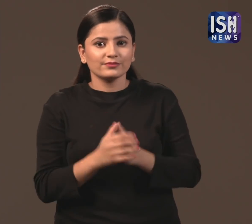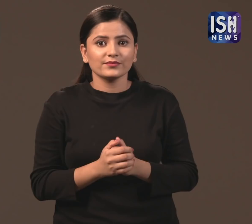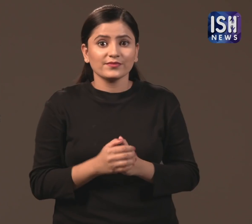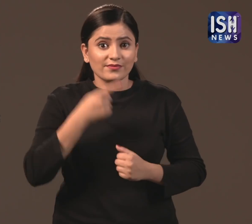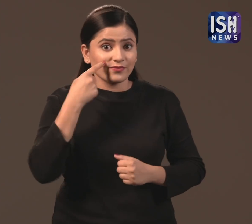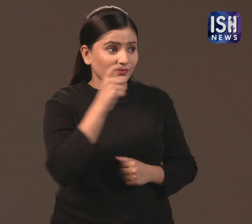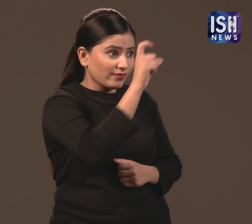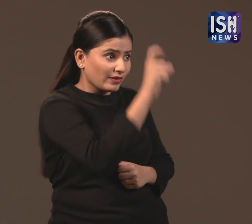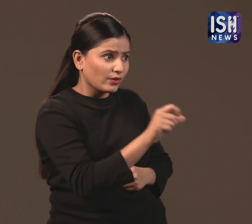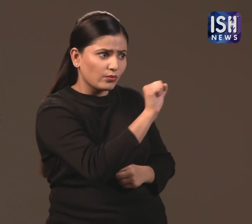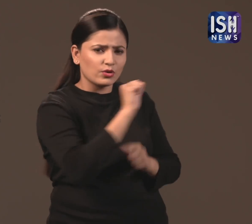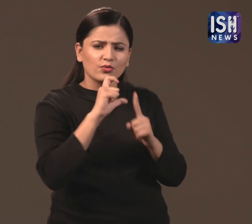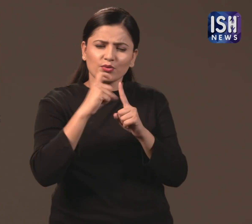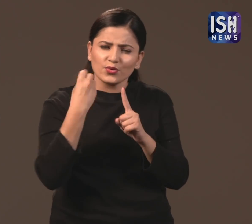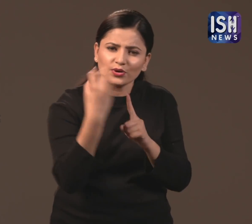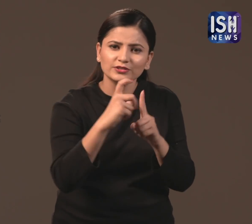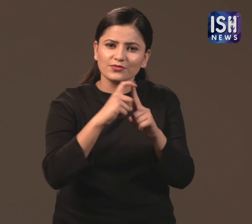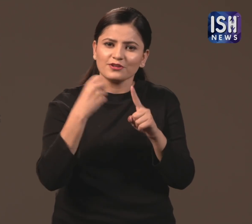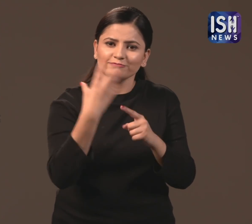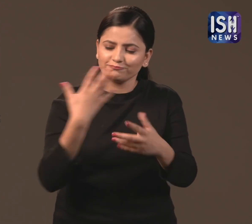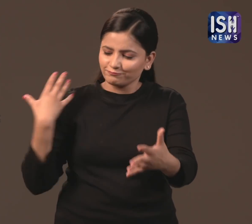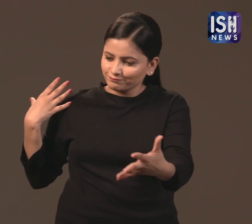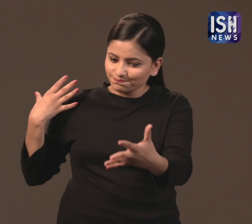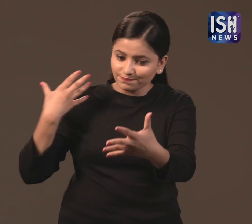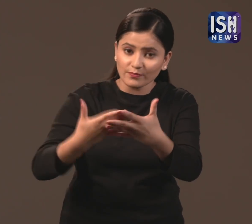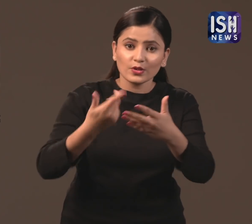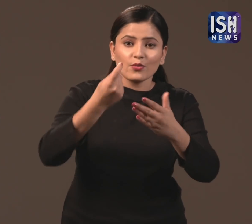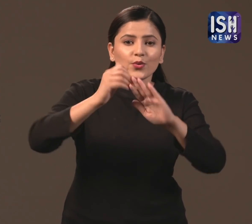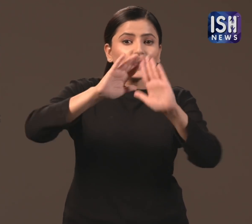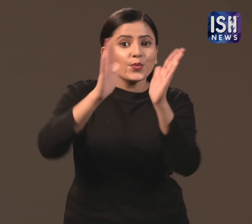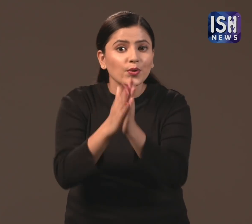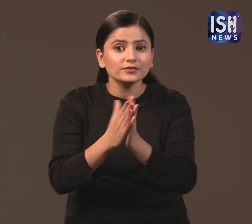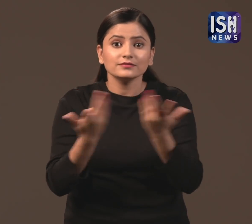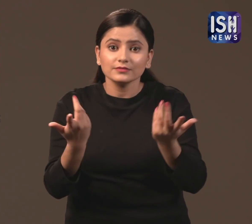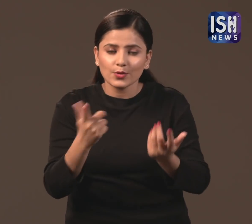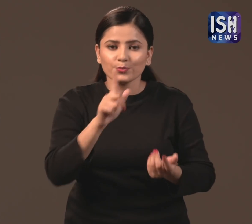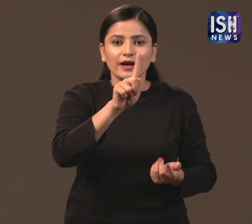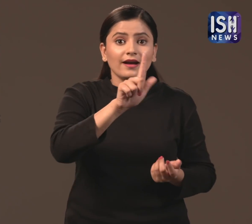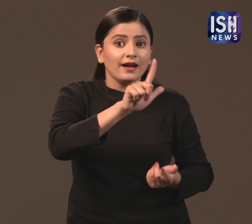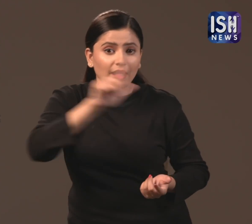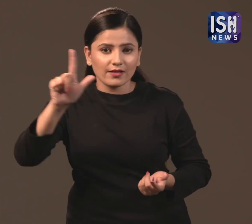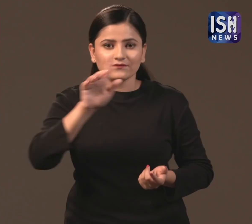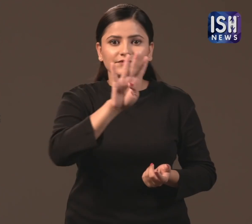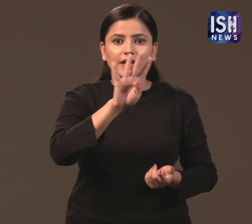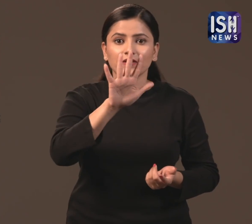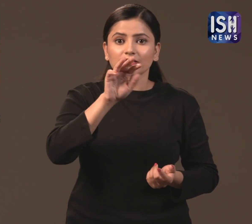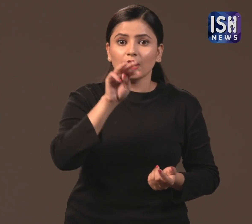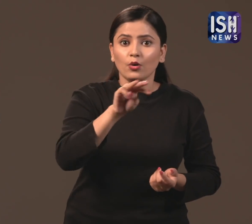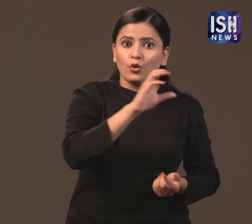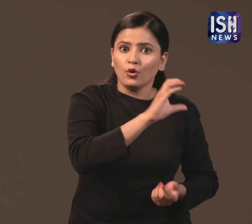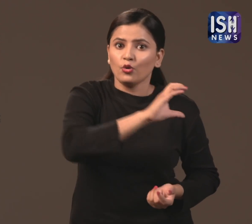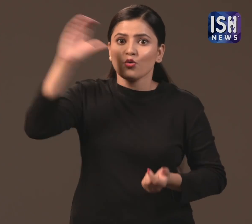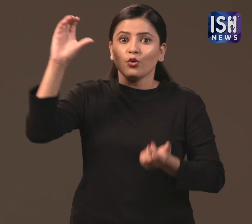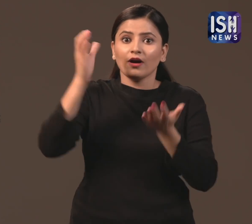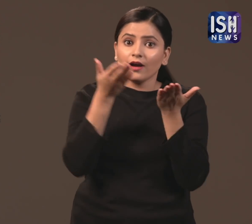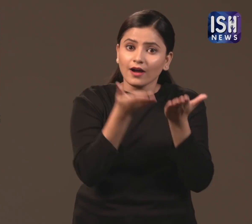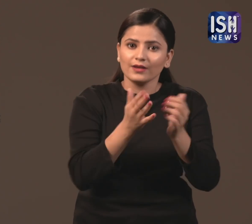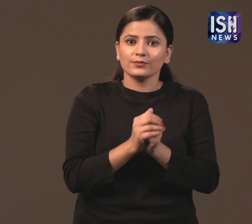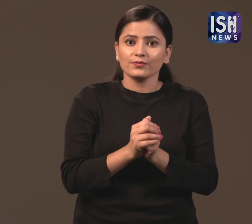Till now, Mr Premji has committed a total of Rs 1,45,000 crore to charity.